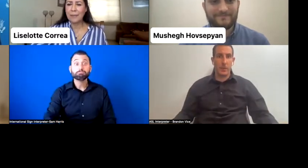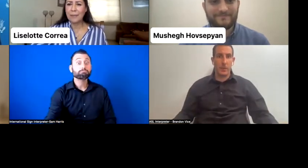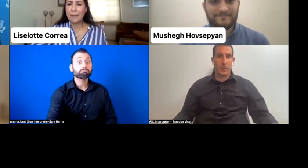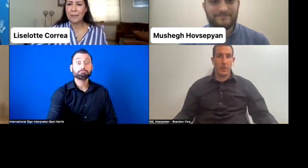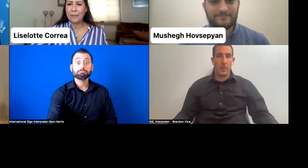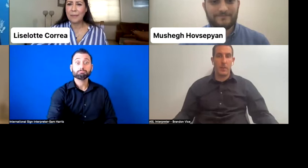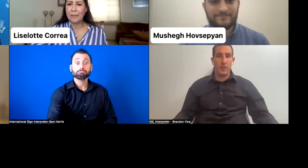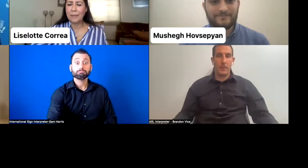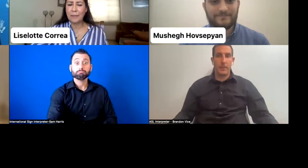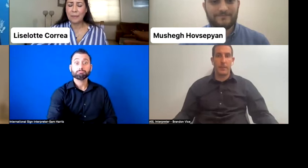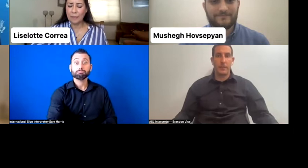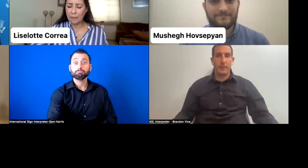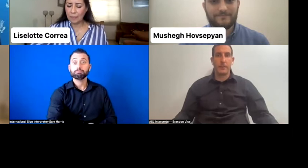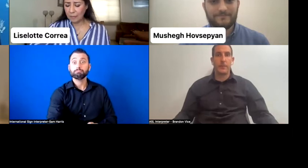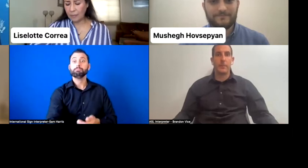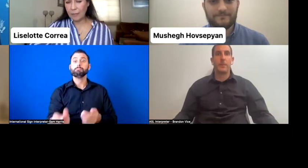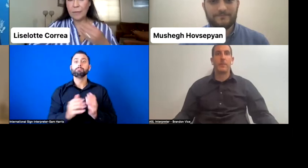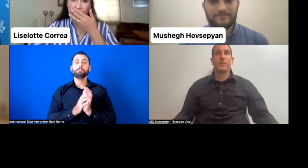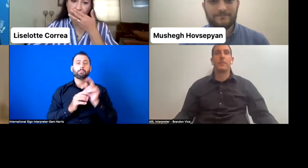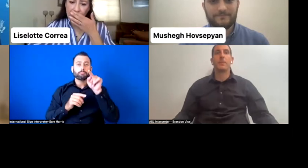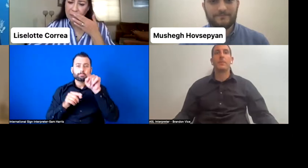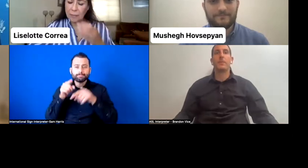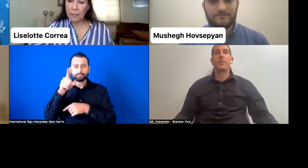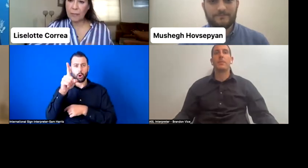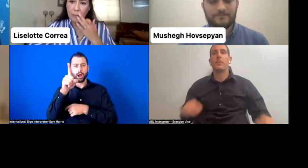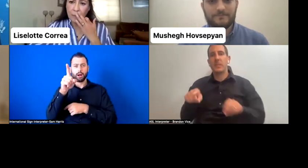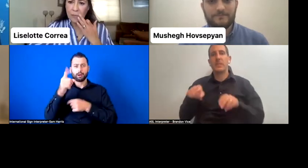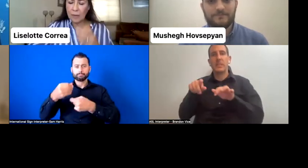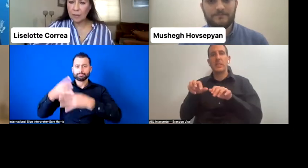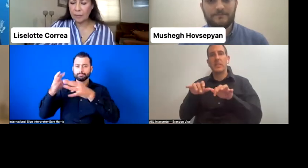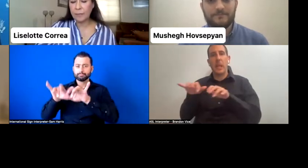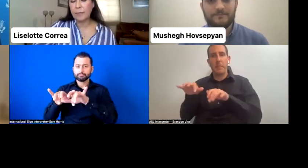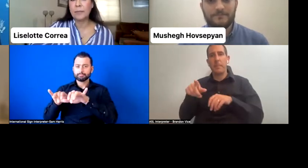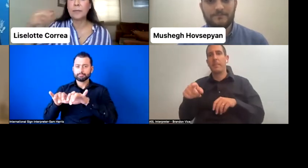Here is one comment from the chat box-- "I think citizens with disabilities